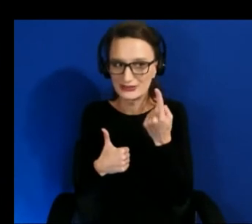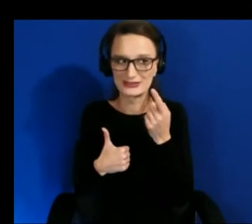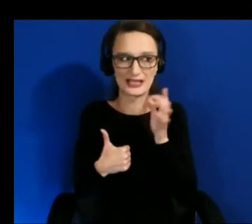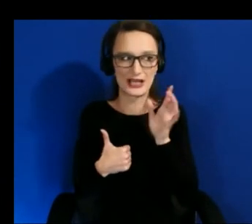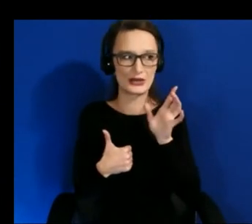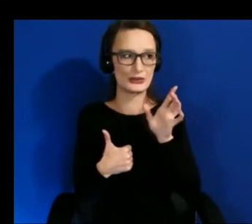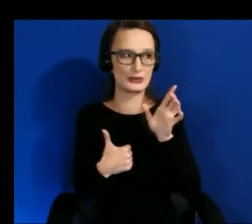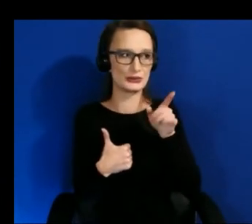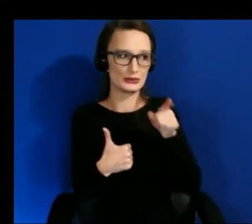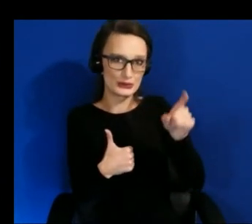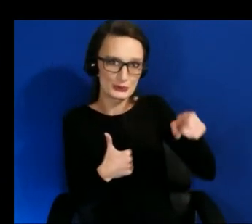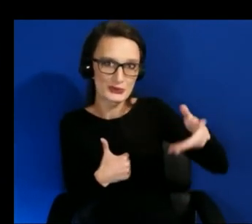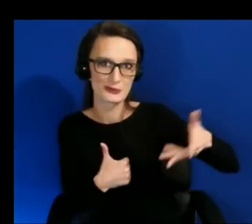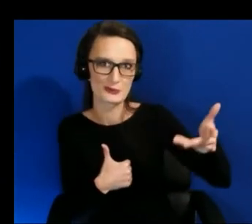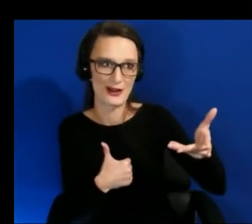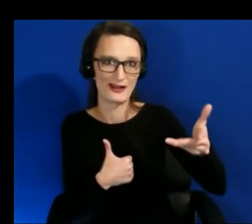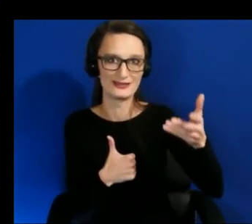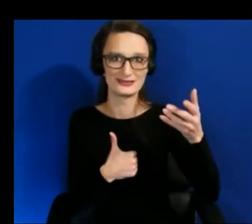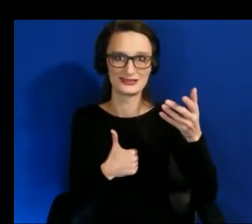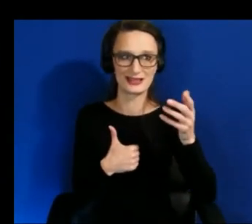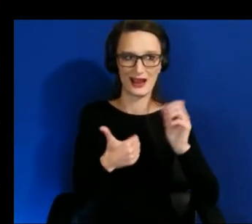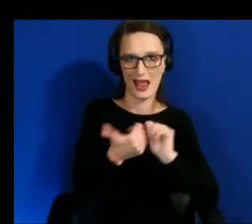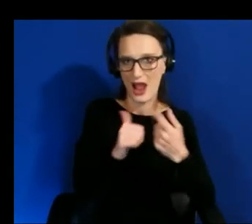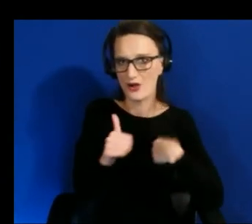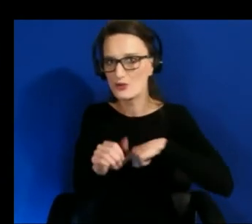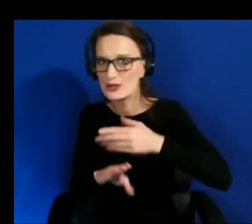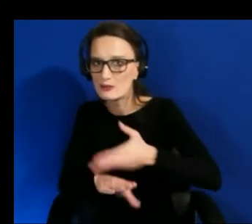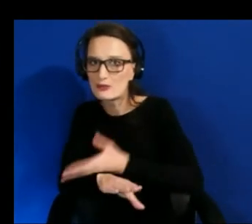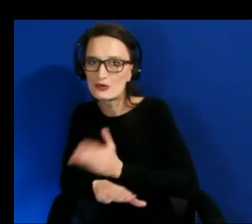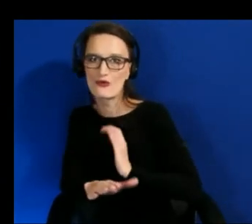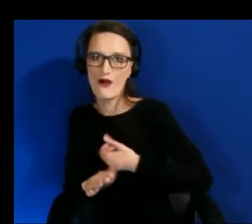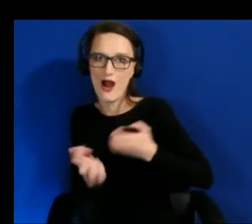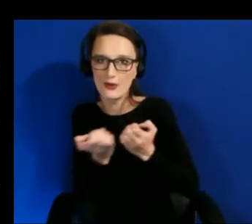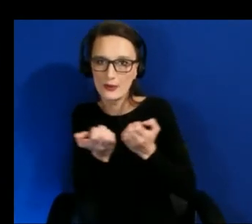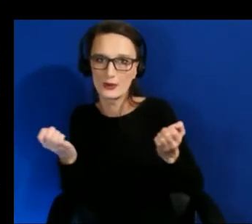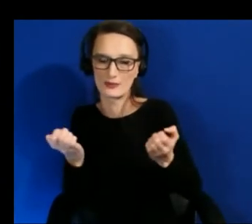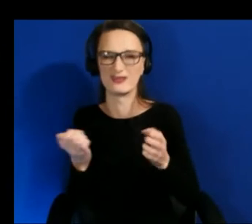the things we're building are so those have been two big challenges that we've been facing so far